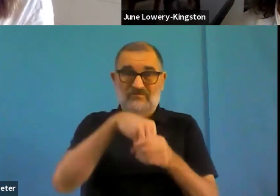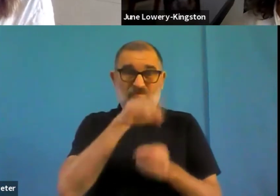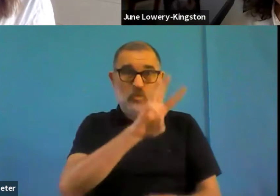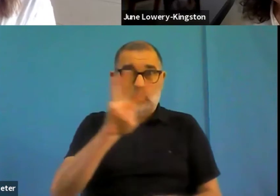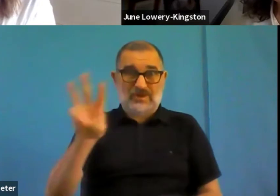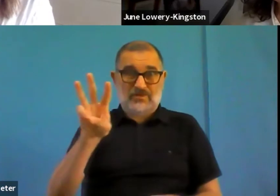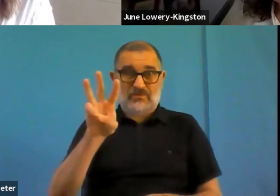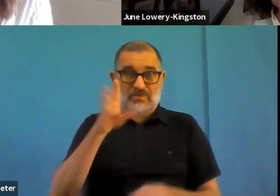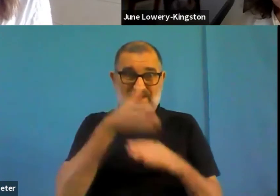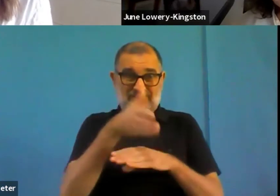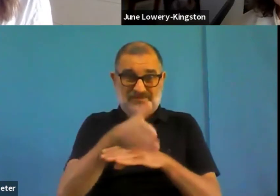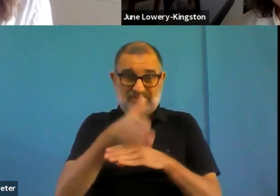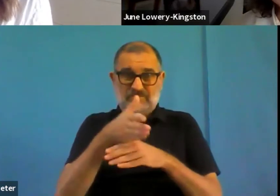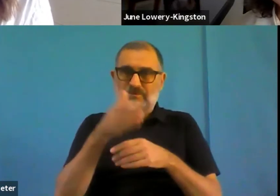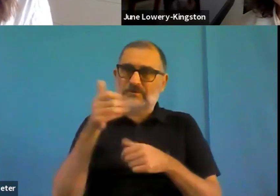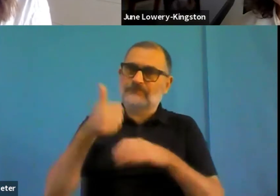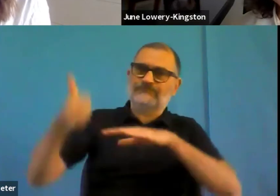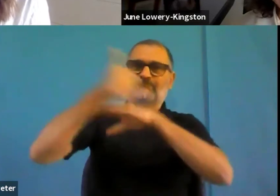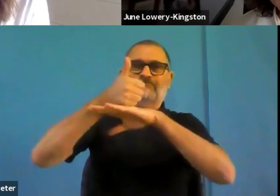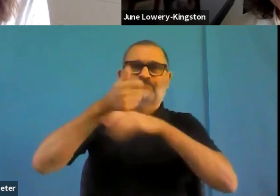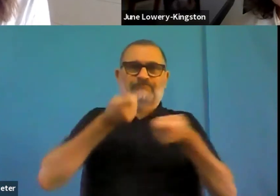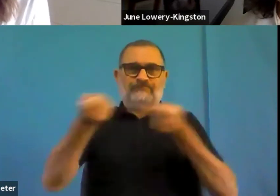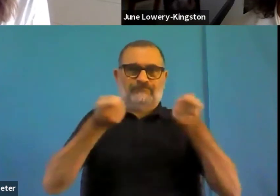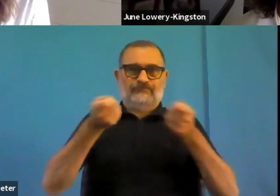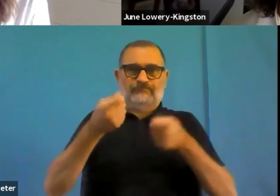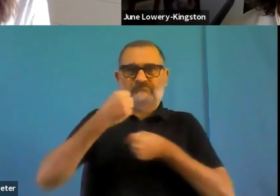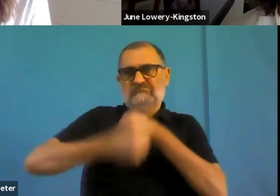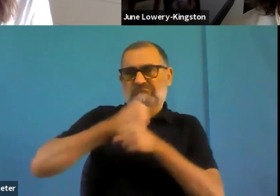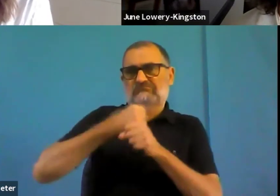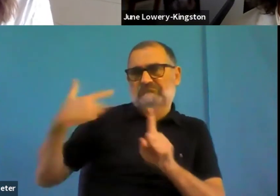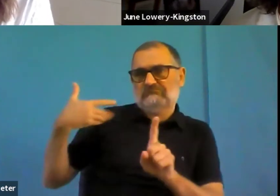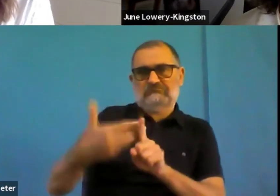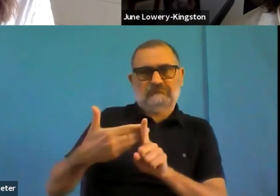Above that are the formal dates that are come primarily from the web accessibility directive.